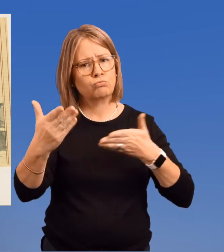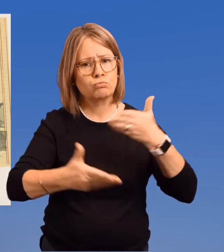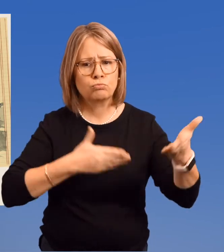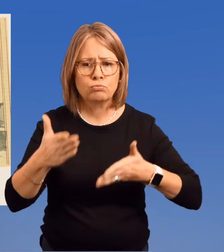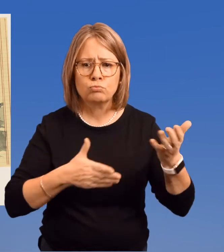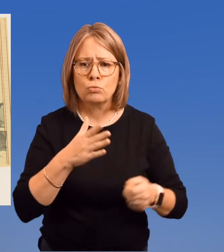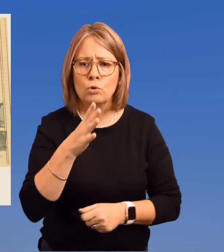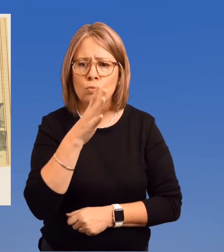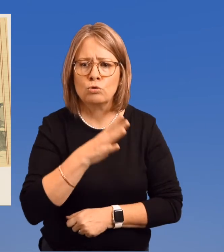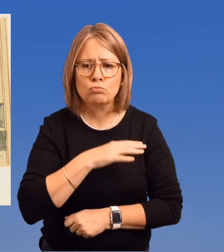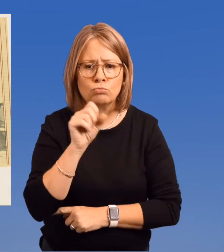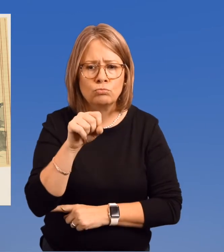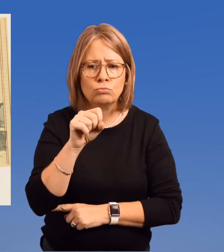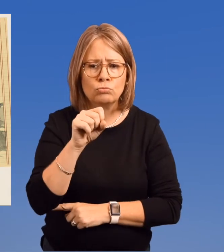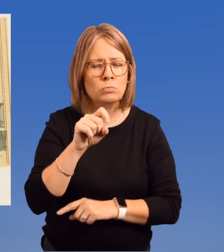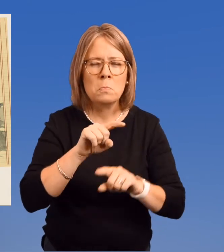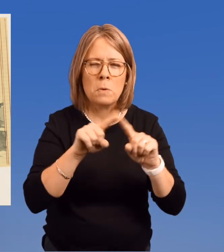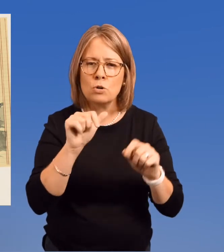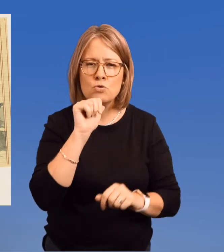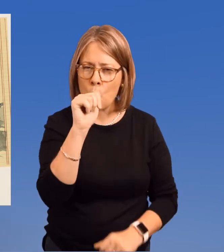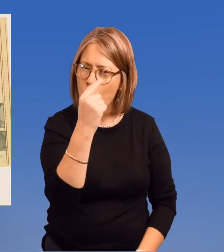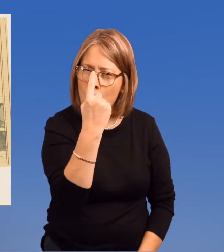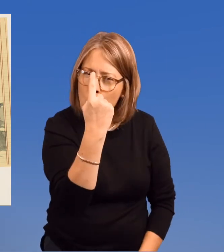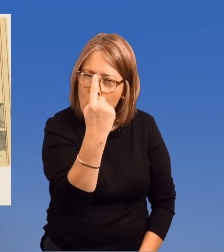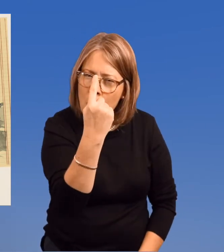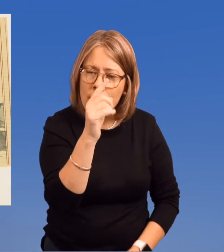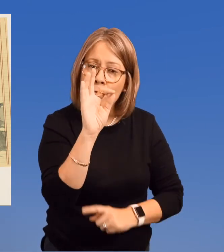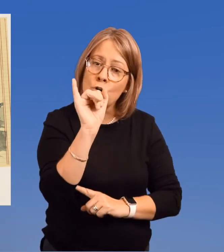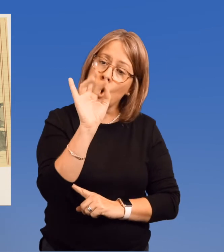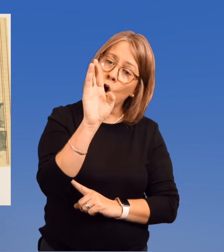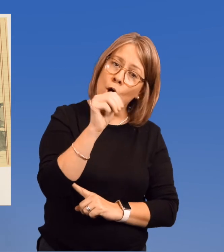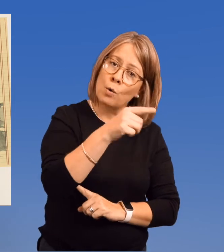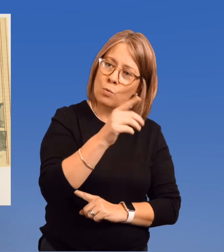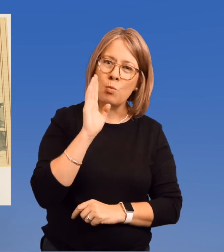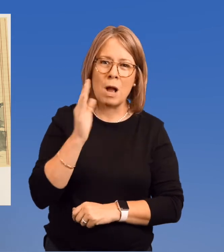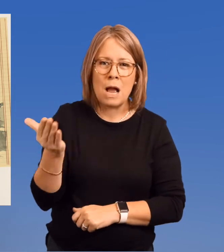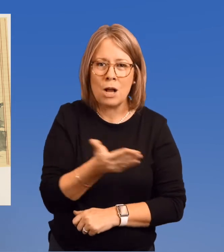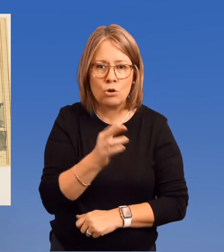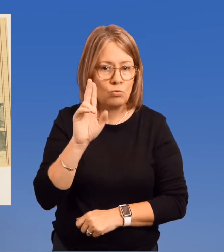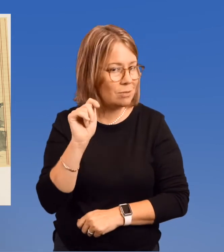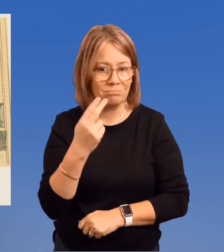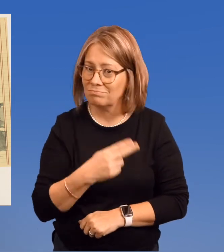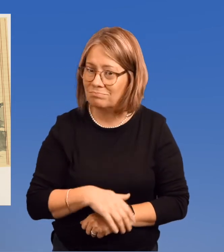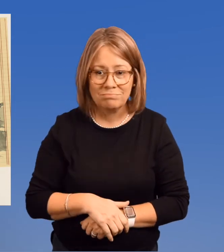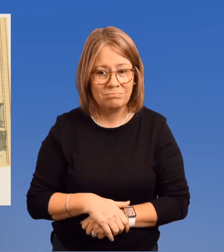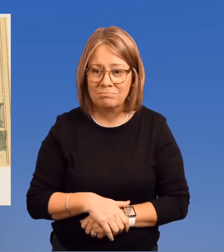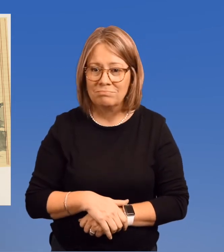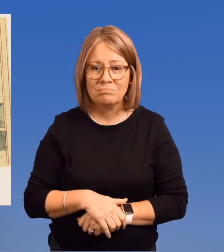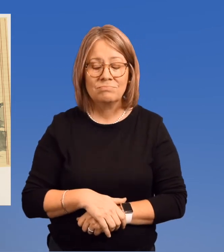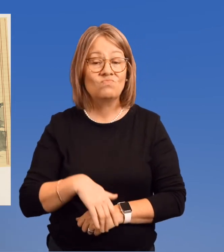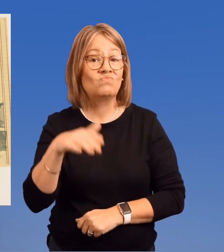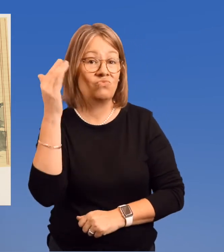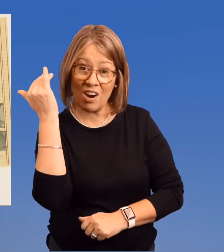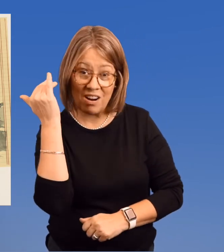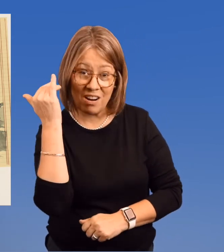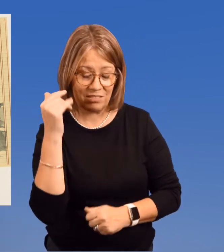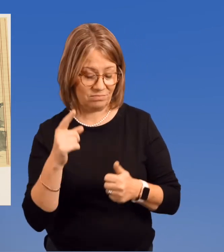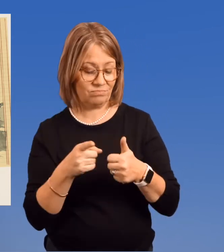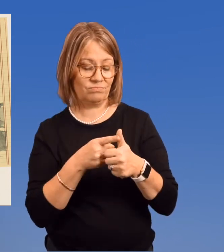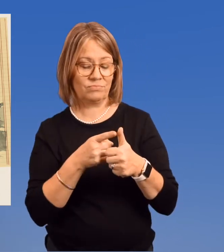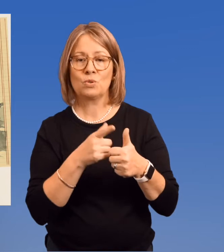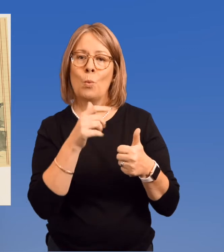to hiring women, not one firm would hire her.